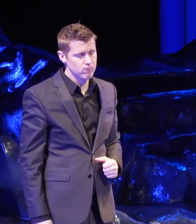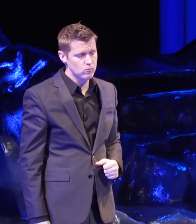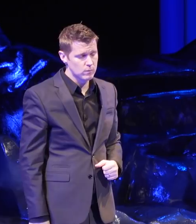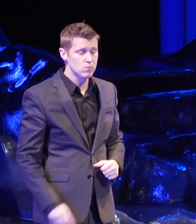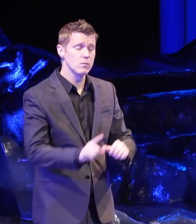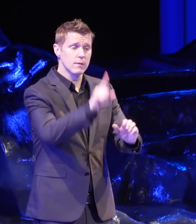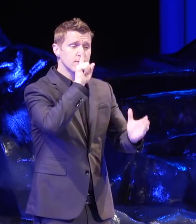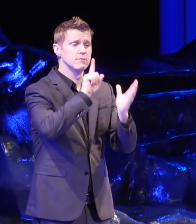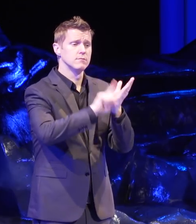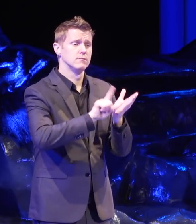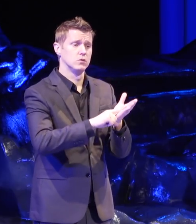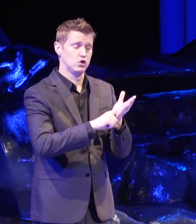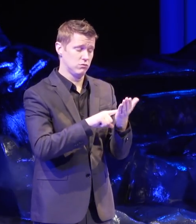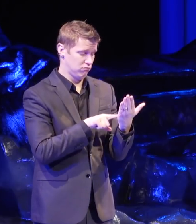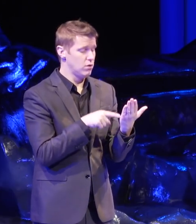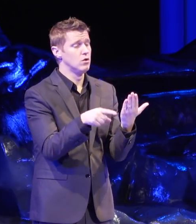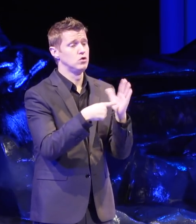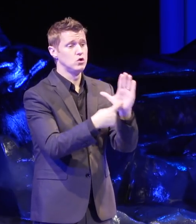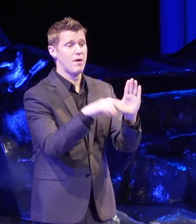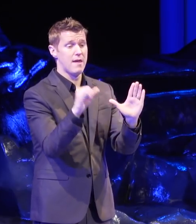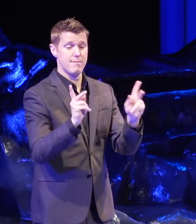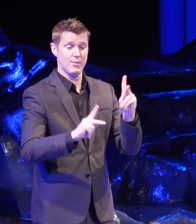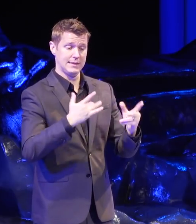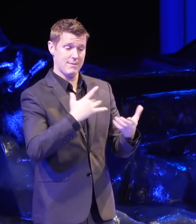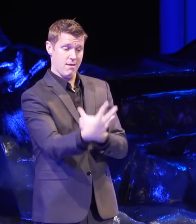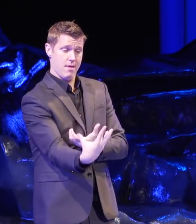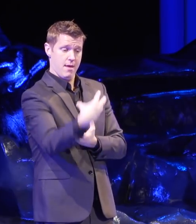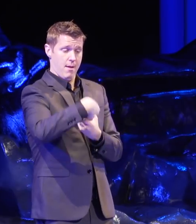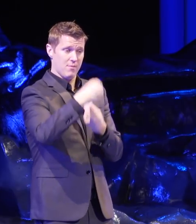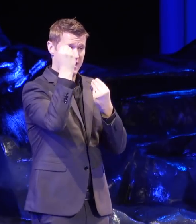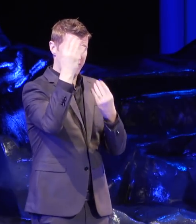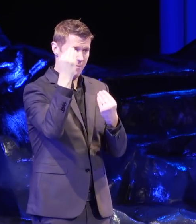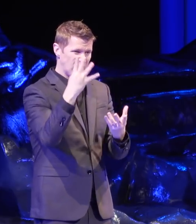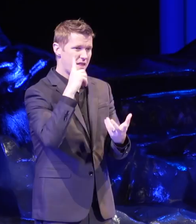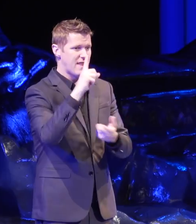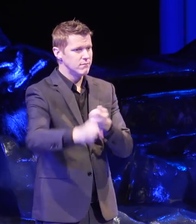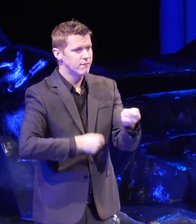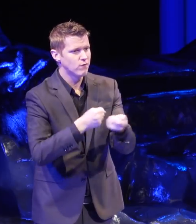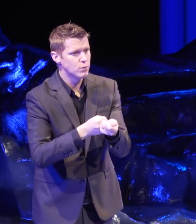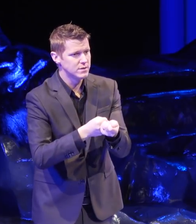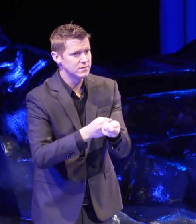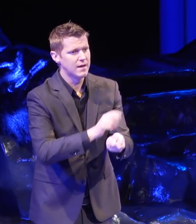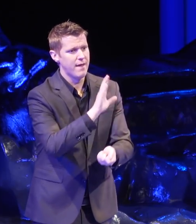Research shows that people tend to engage with information that affirms their identities and their worldviews